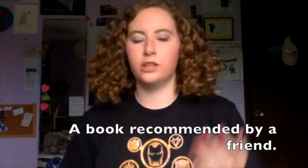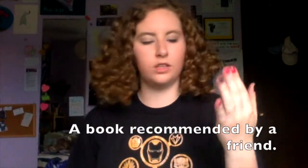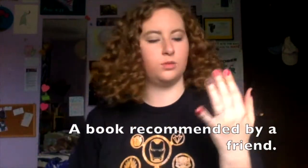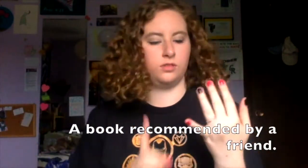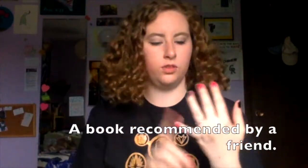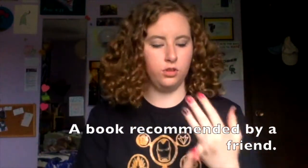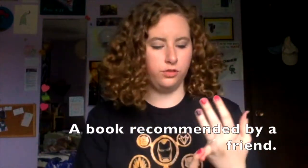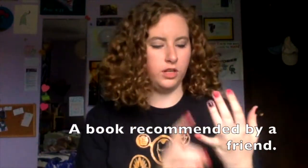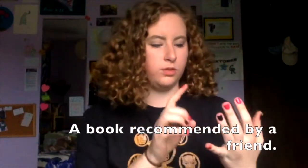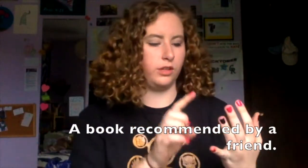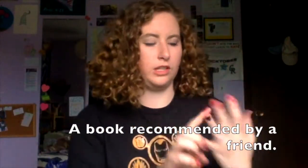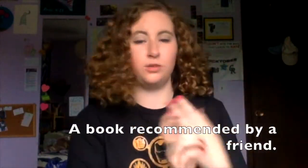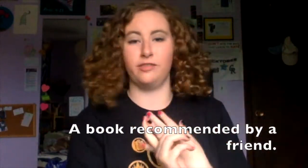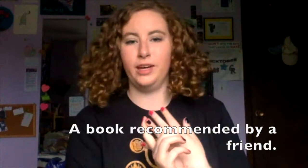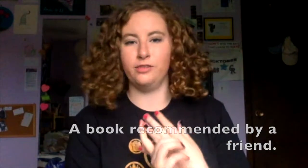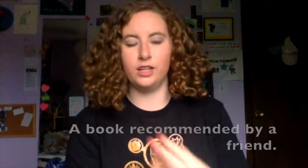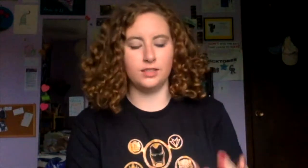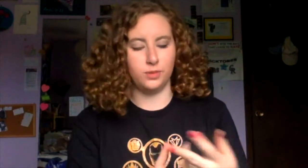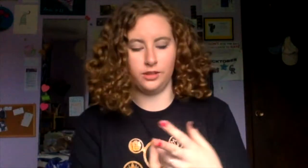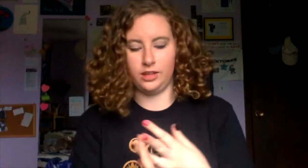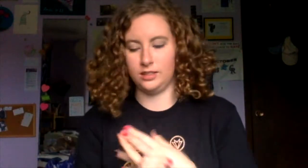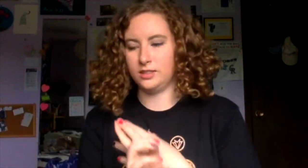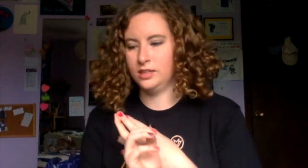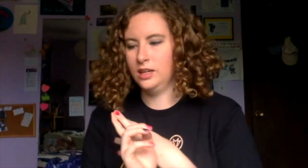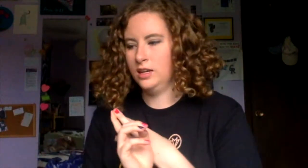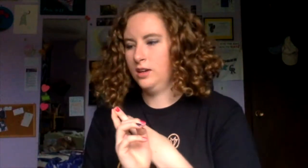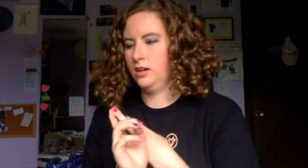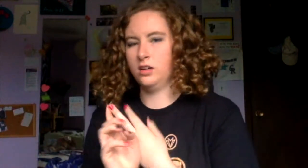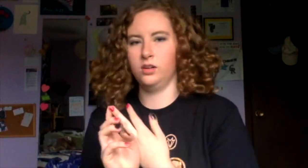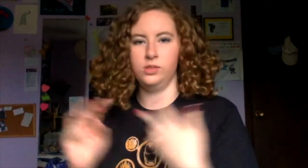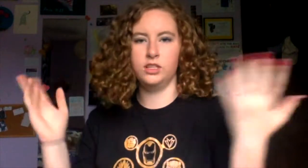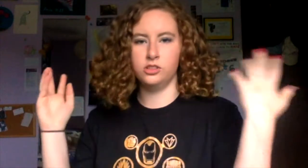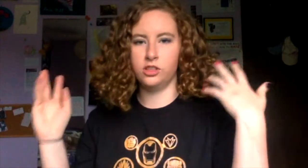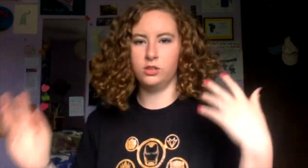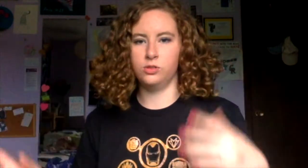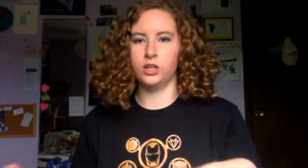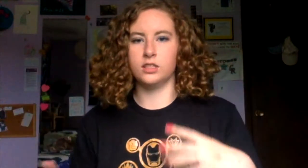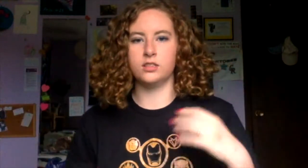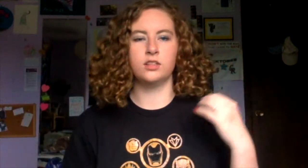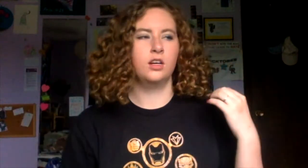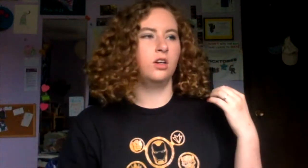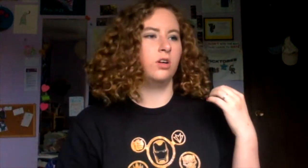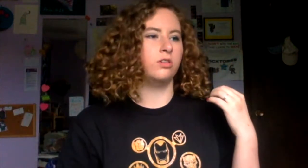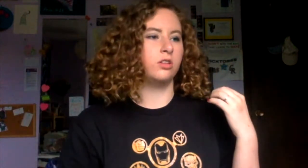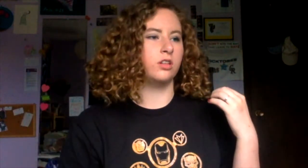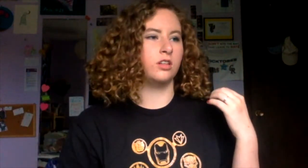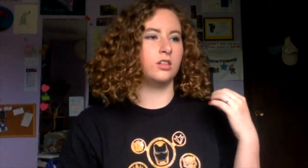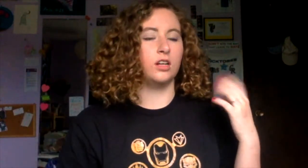Whether that's one of your friends, one of my friends, or a teacher you trust, or if